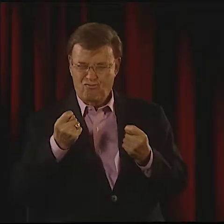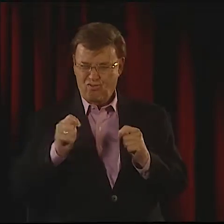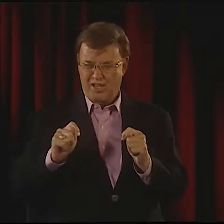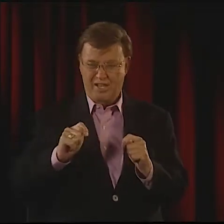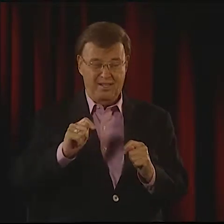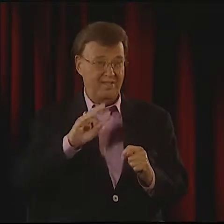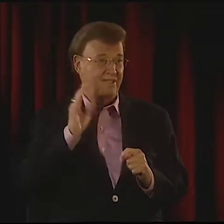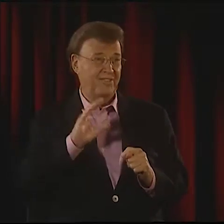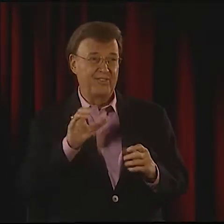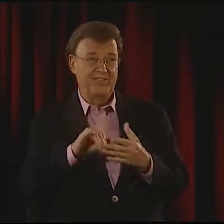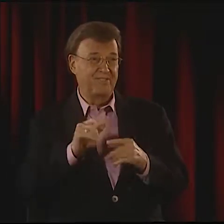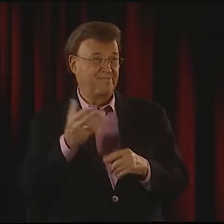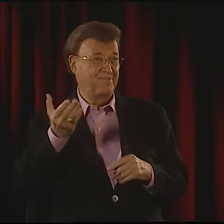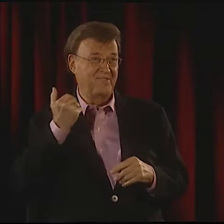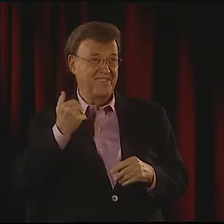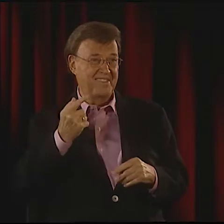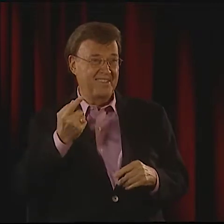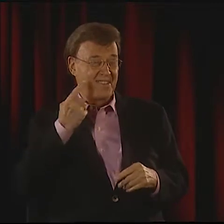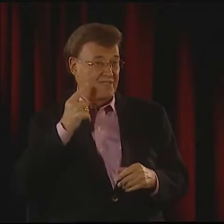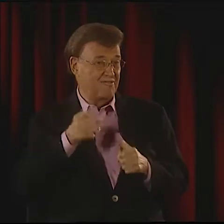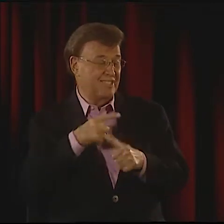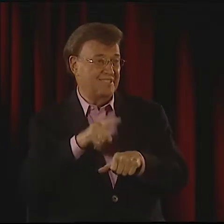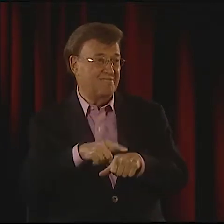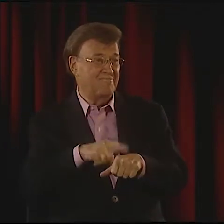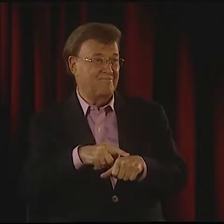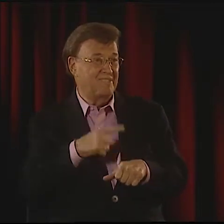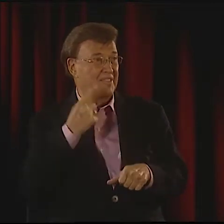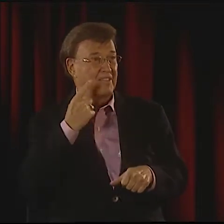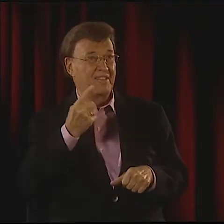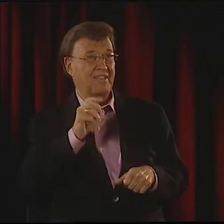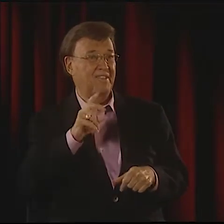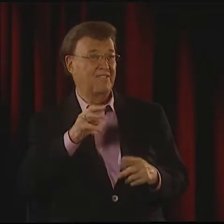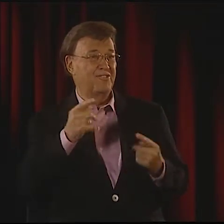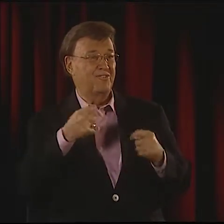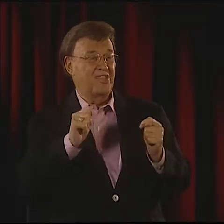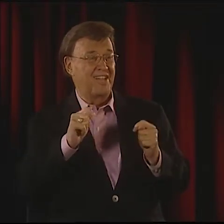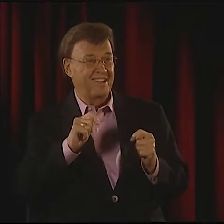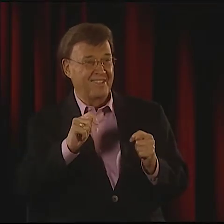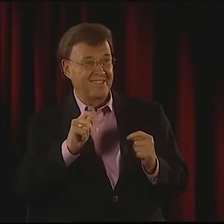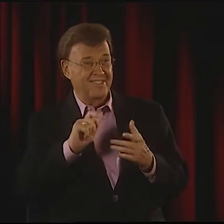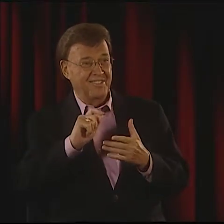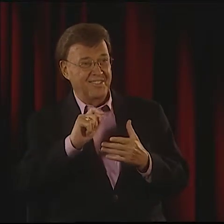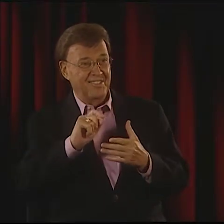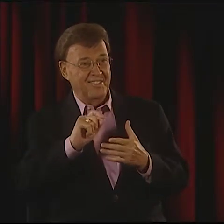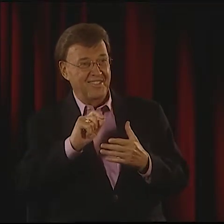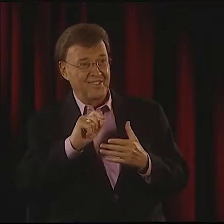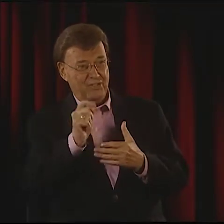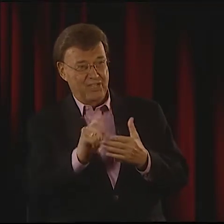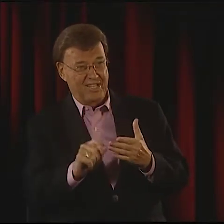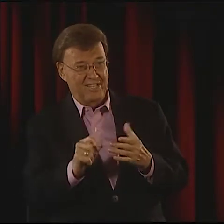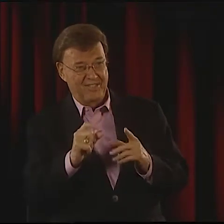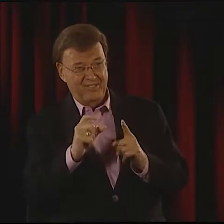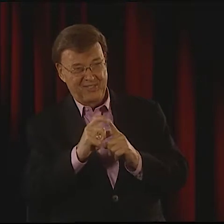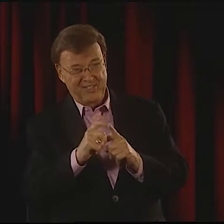NOW, IT'S DIFFERENT. I HAD NEVER TRIED THIS BEFORE THE FIRST TIME I REALLY ATTEMPTED IT.